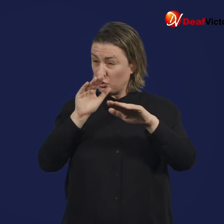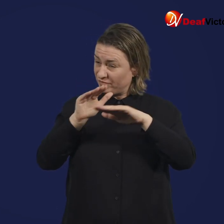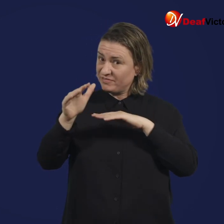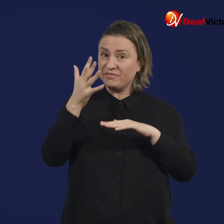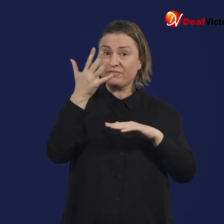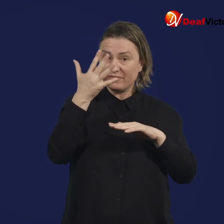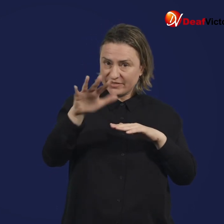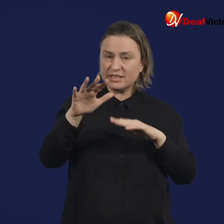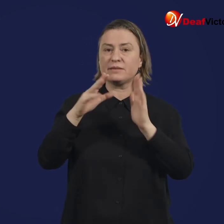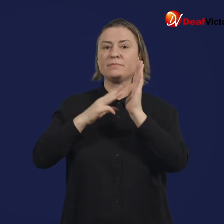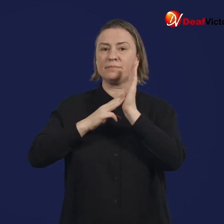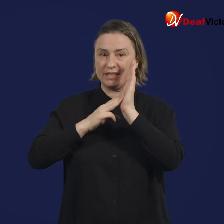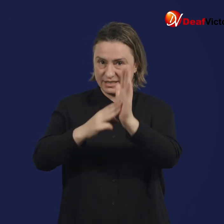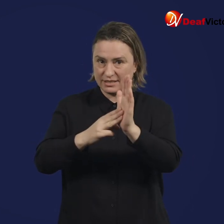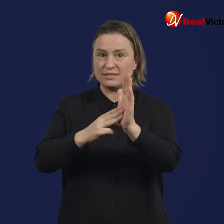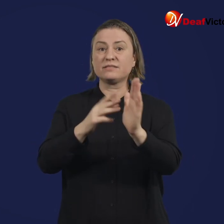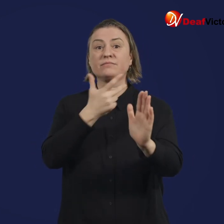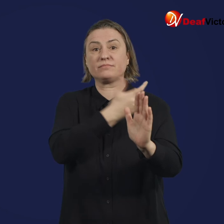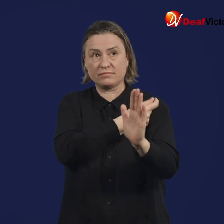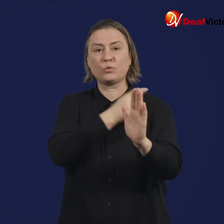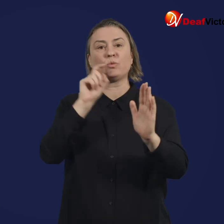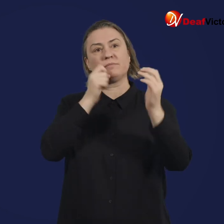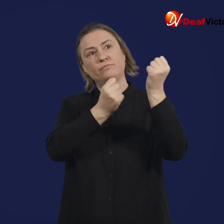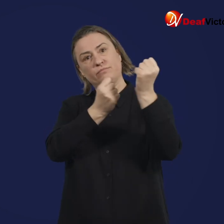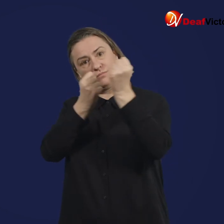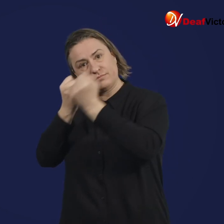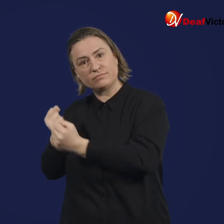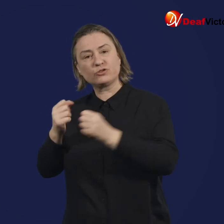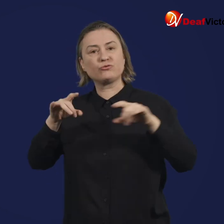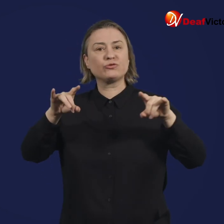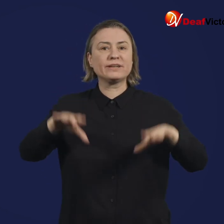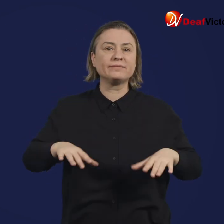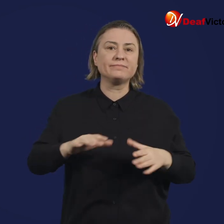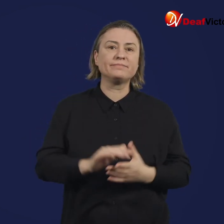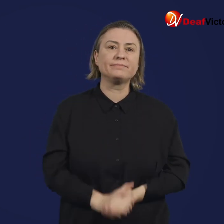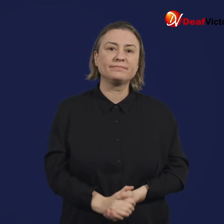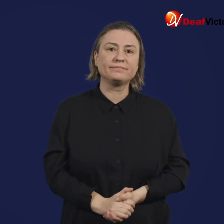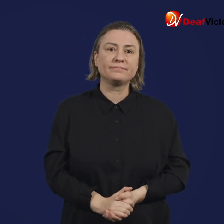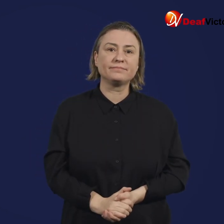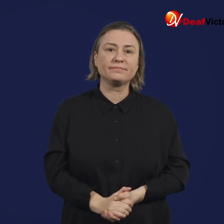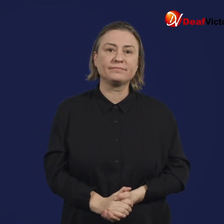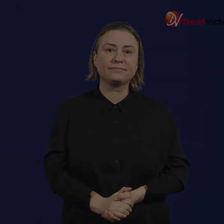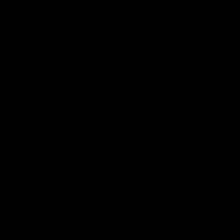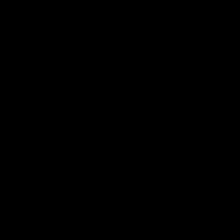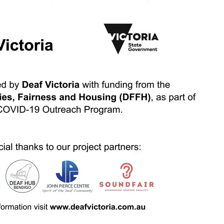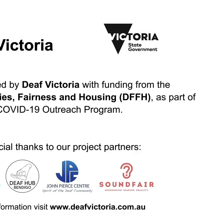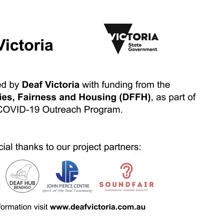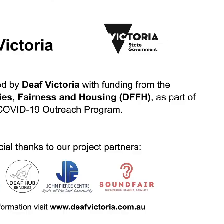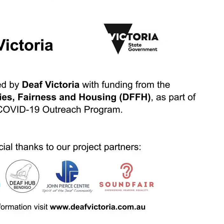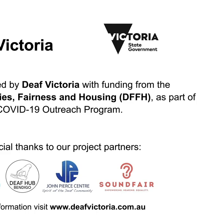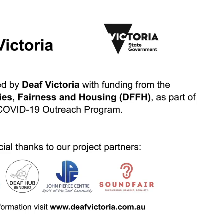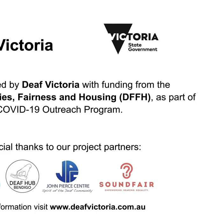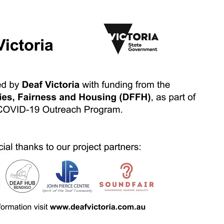If Novavax is approved, 51 million doses are expected in Australia.